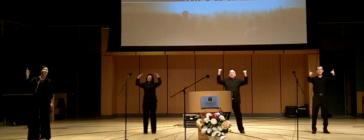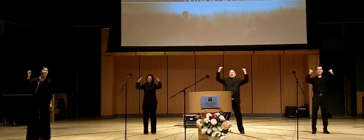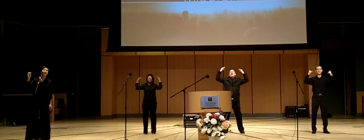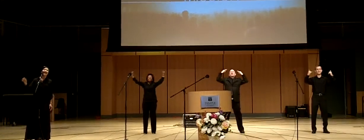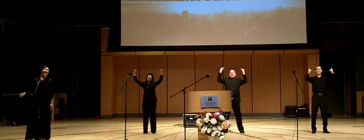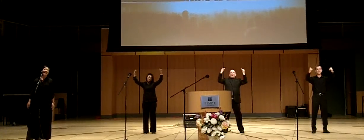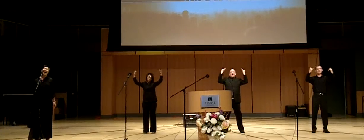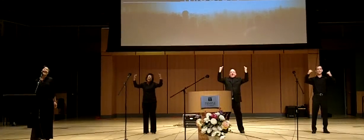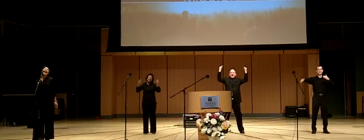Oh yeah...